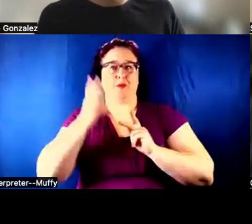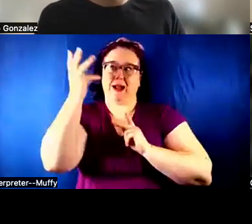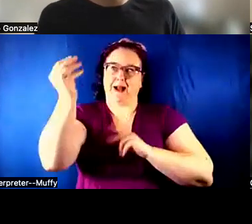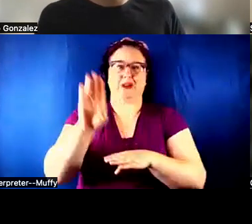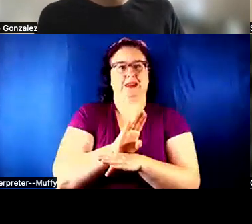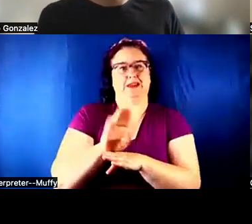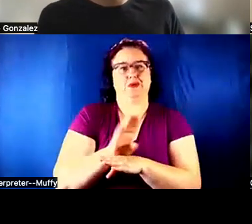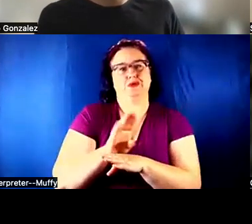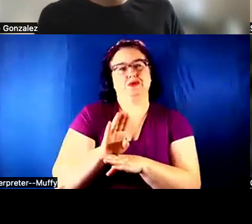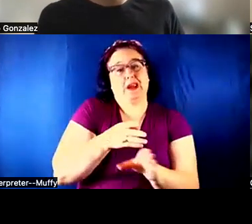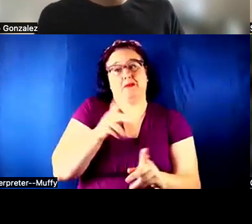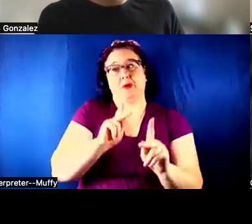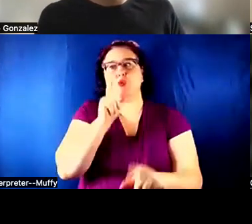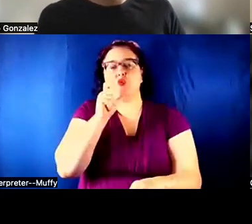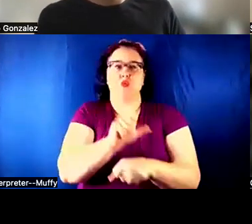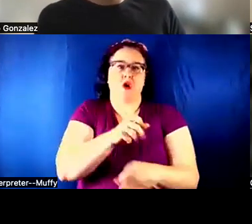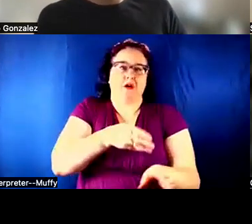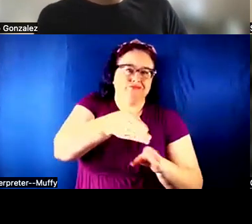YES. THAT IS WHY I AM HERE TO KNOW.